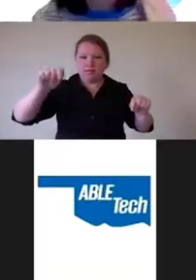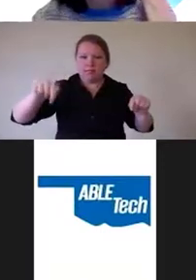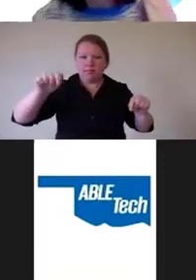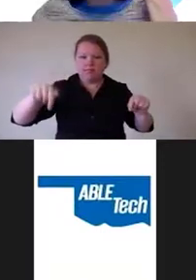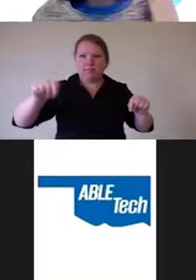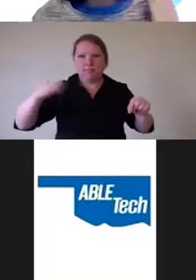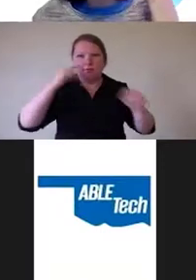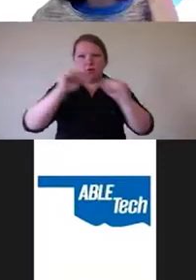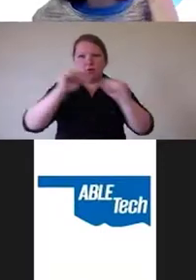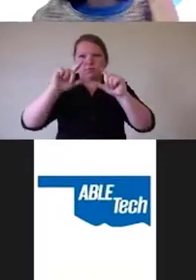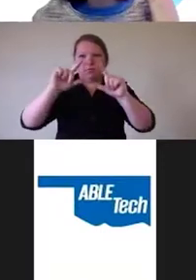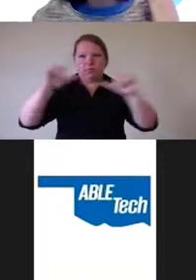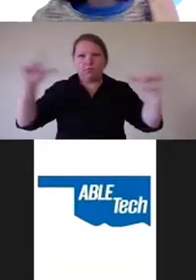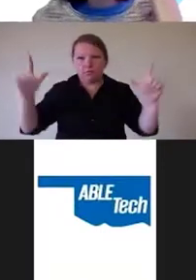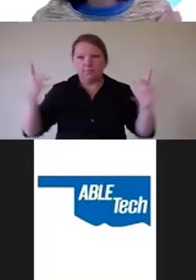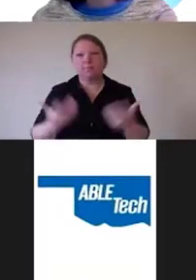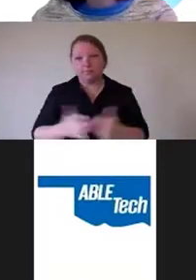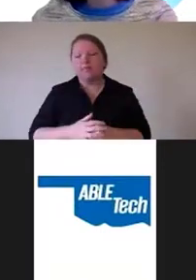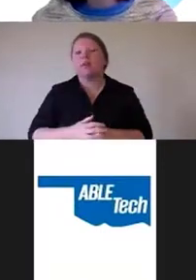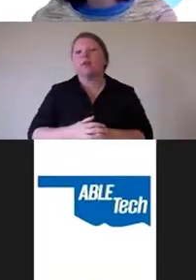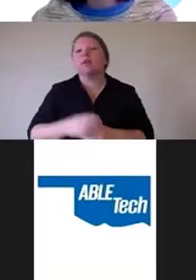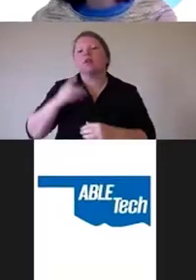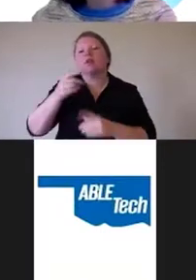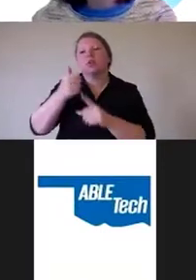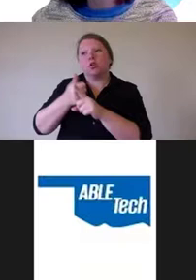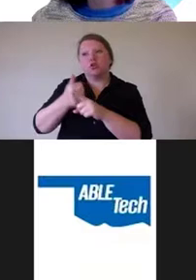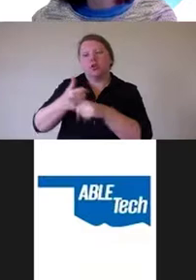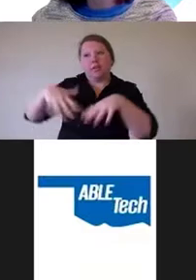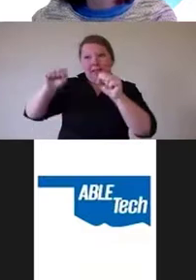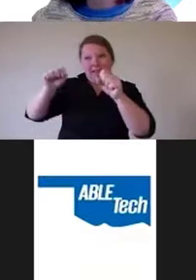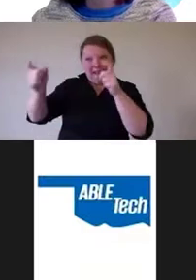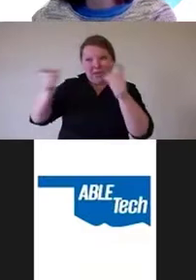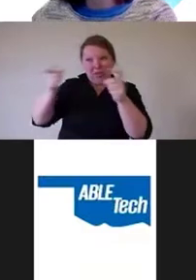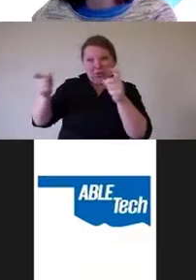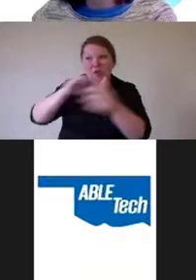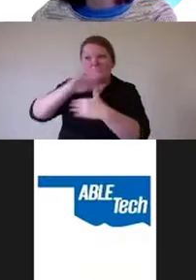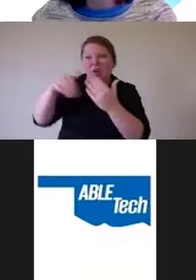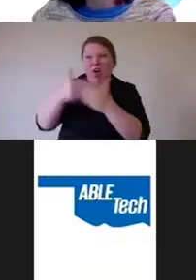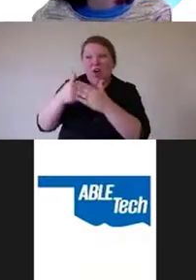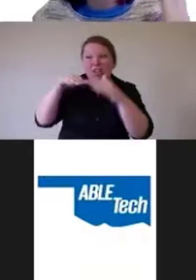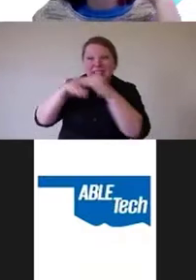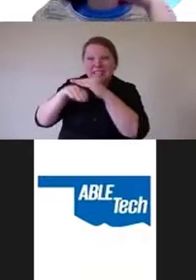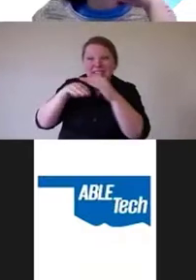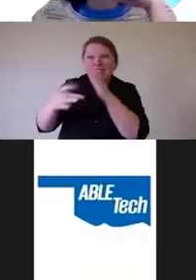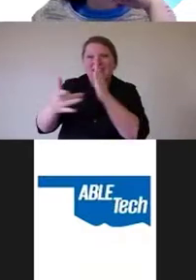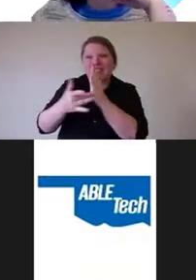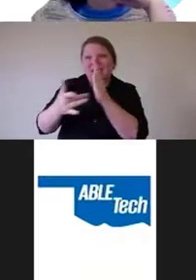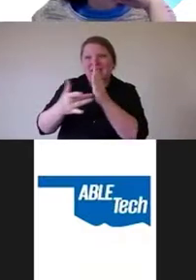all assistive technology and substituting it with your own behavior, that's not acceptable.